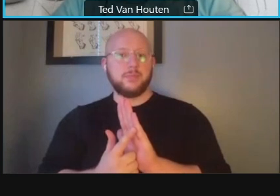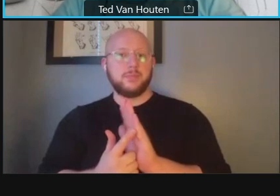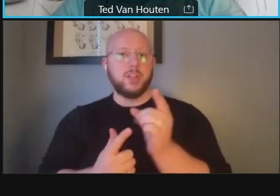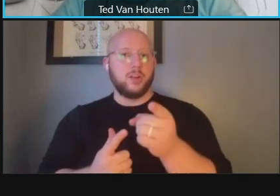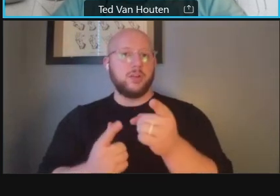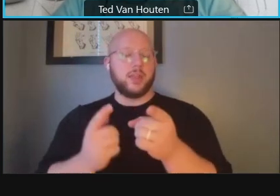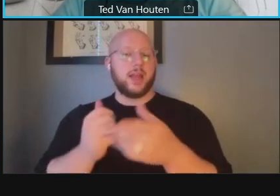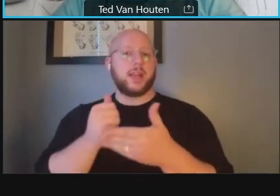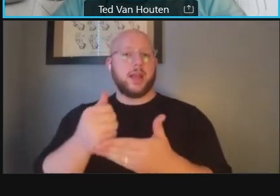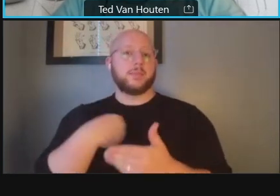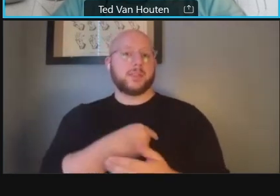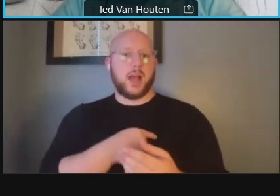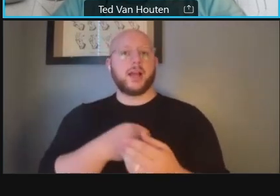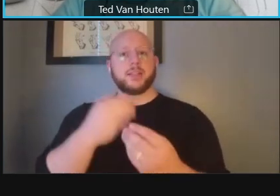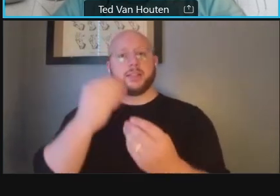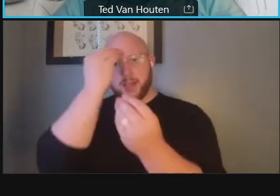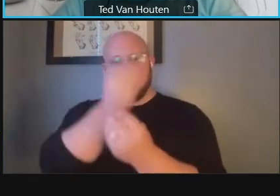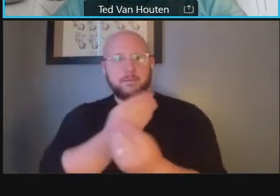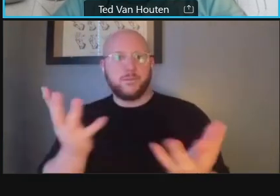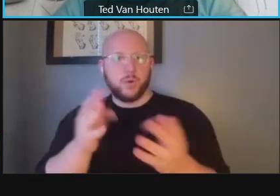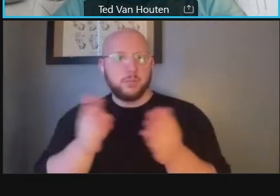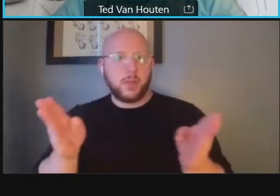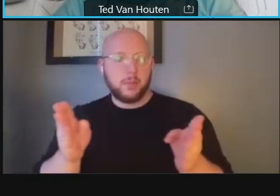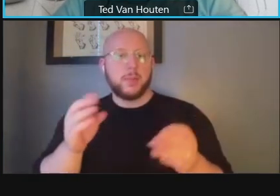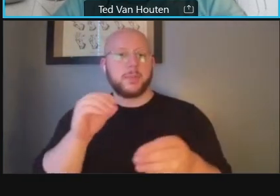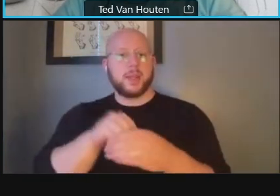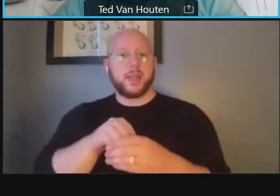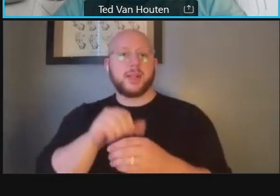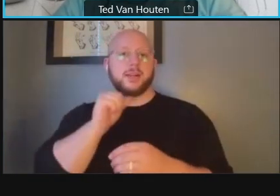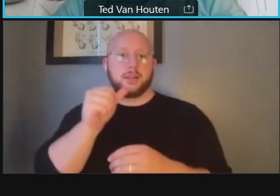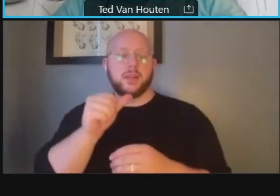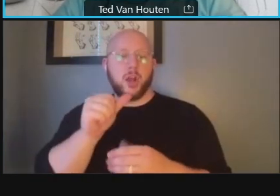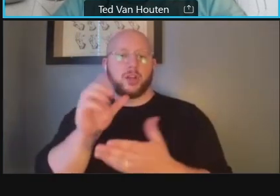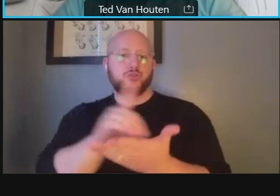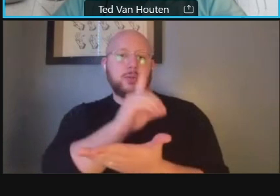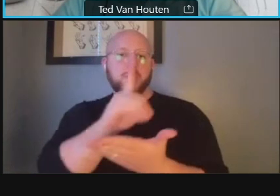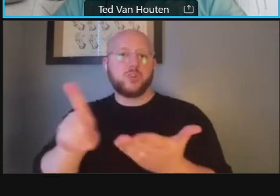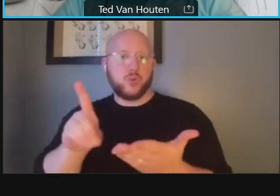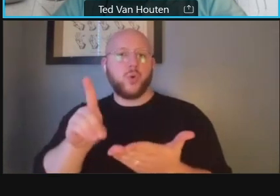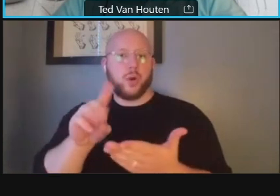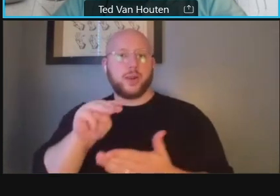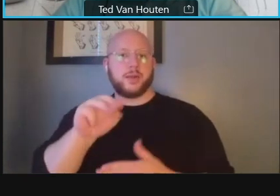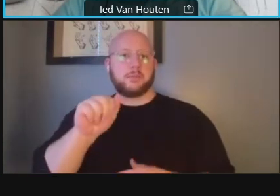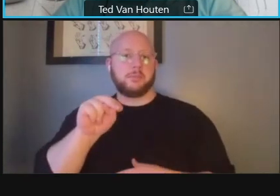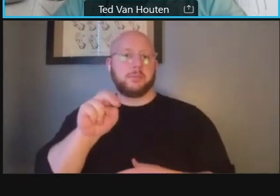conducting our meetings in a non-discriminatory manner um those come with a 38-day comments period